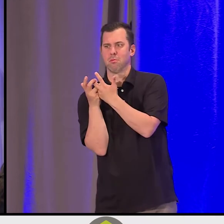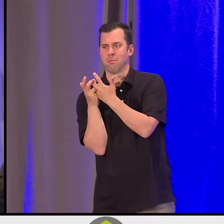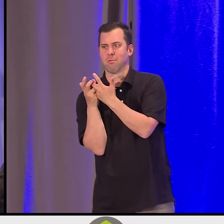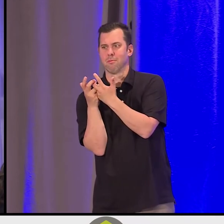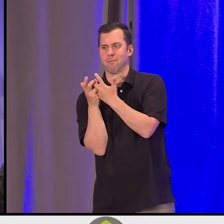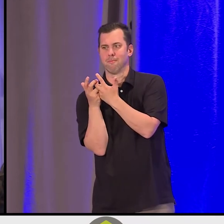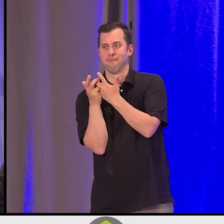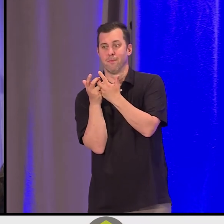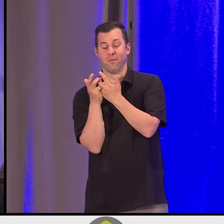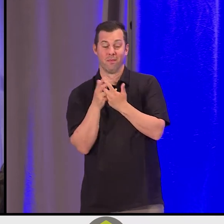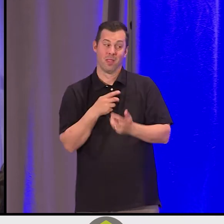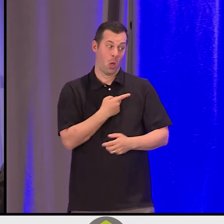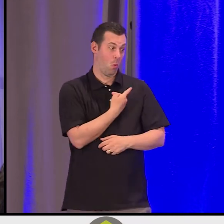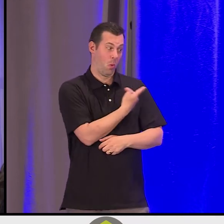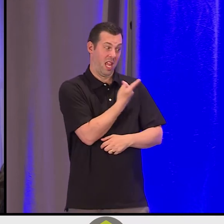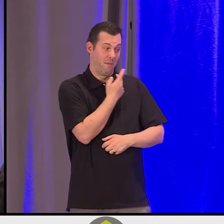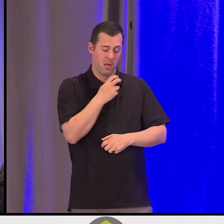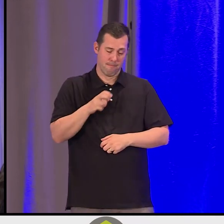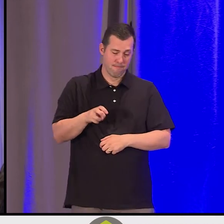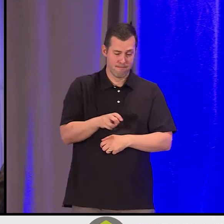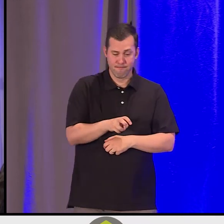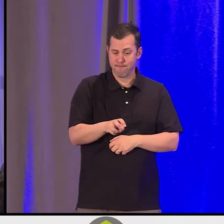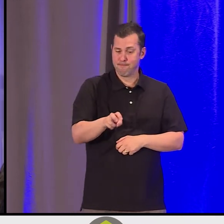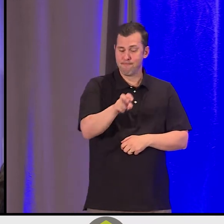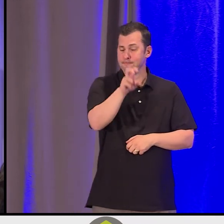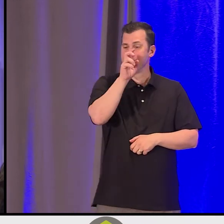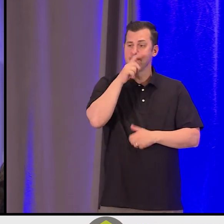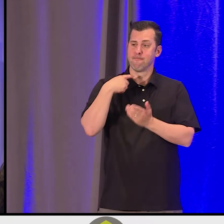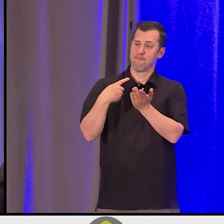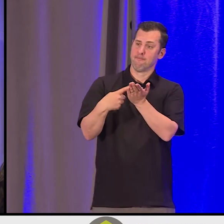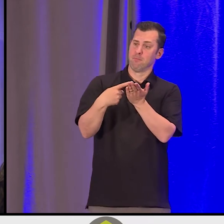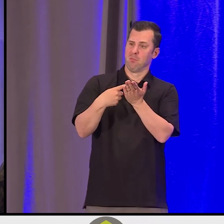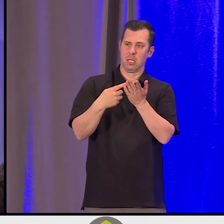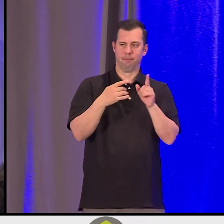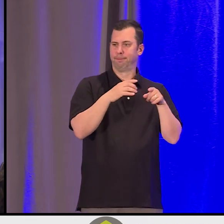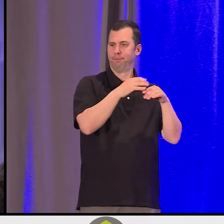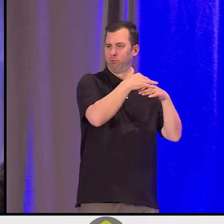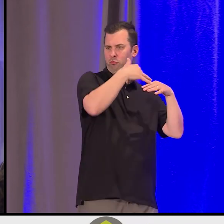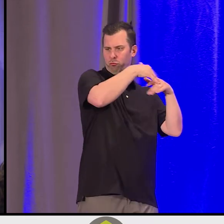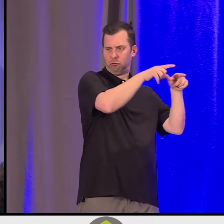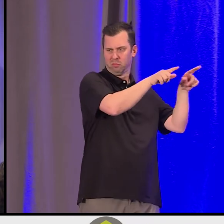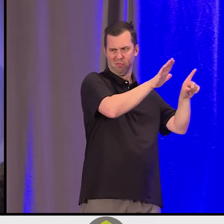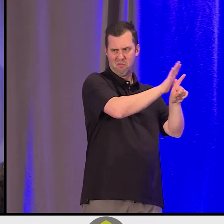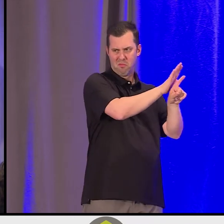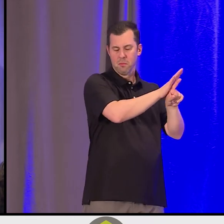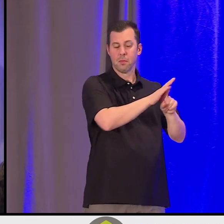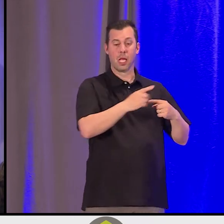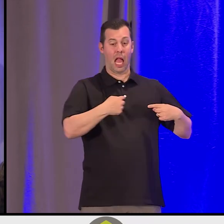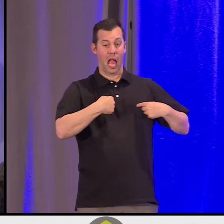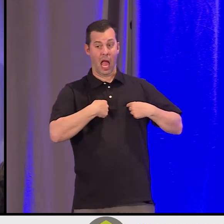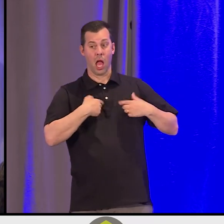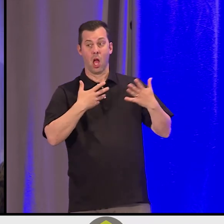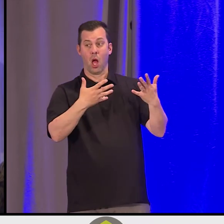on, to talk about our [Indigenous language]. But every day I want to contribute now to -- I want to contribute